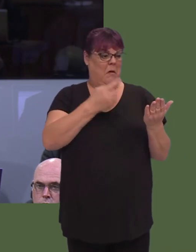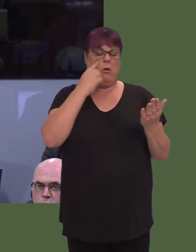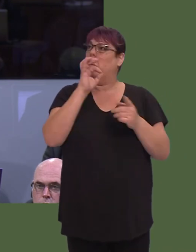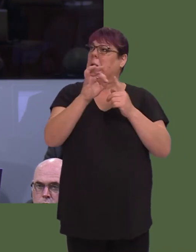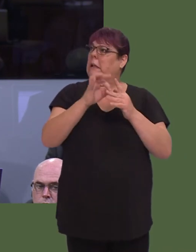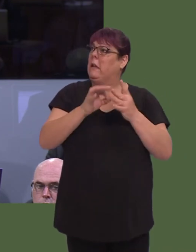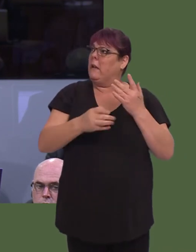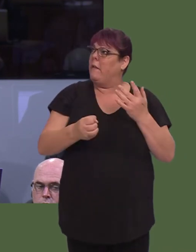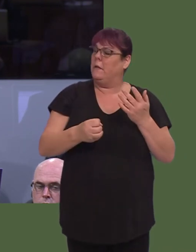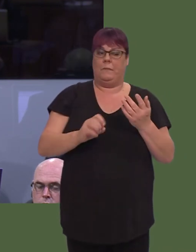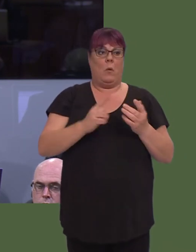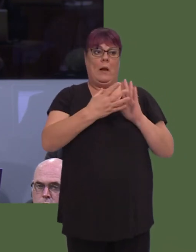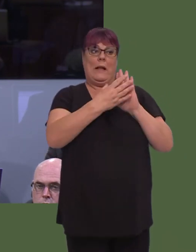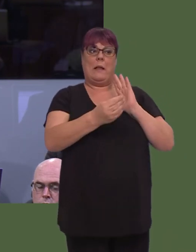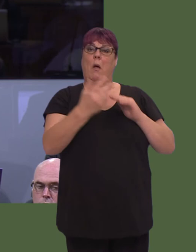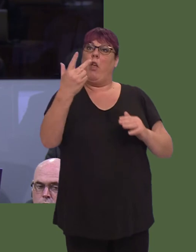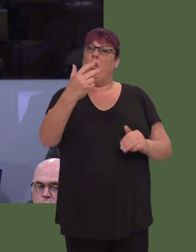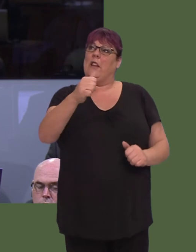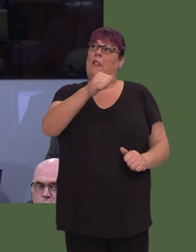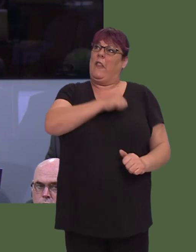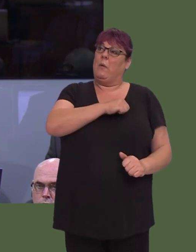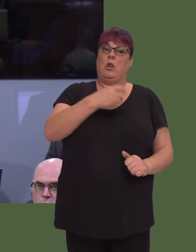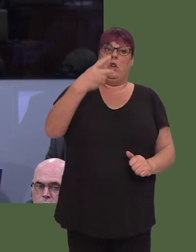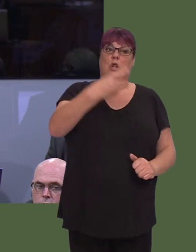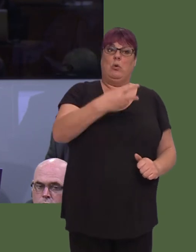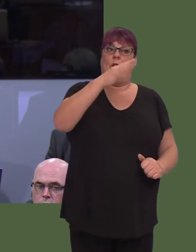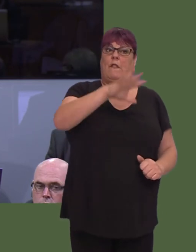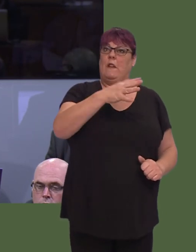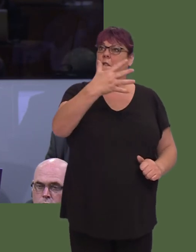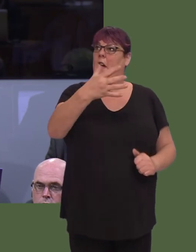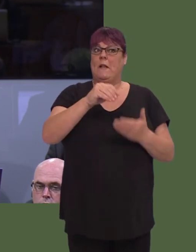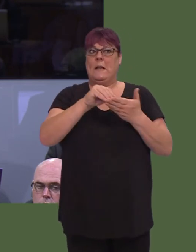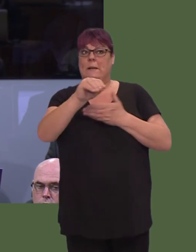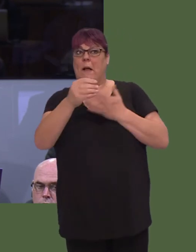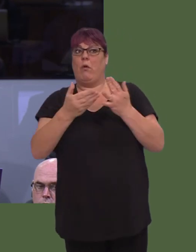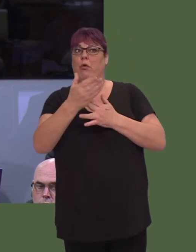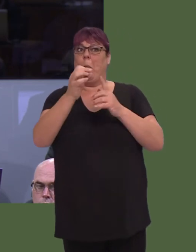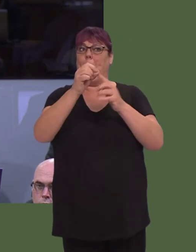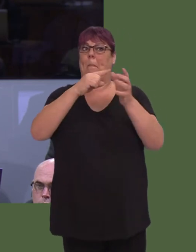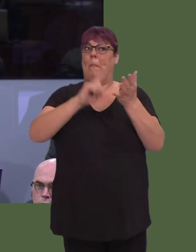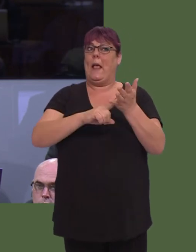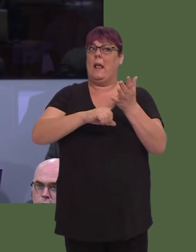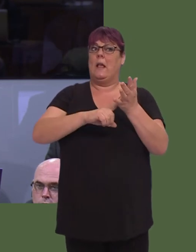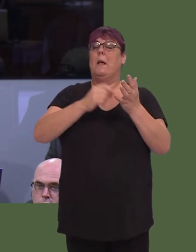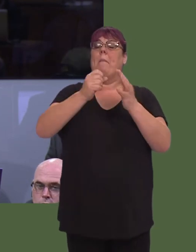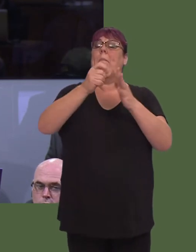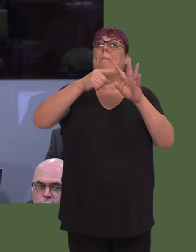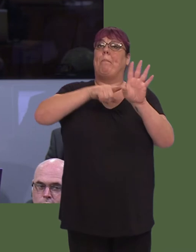One example is the £13,255 spent through PayPalóno information about what was bought and from what companies.